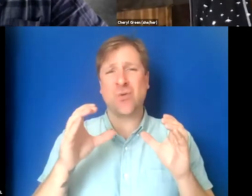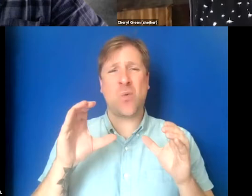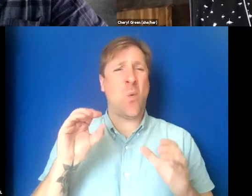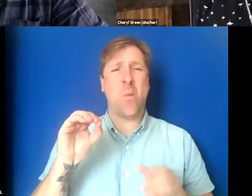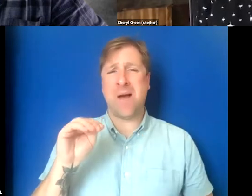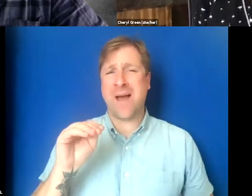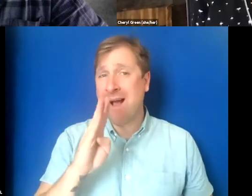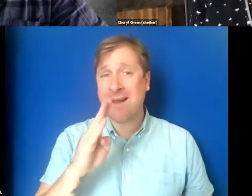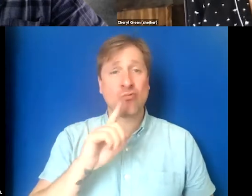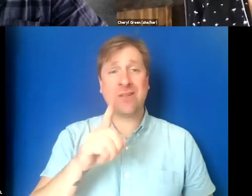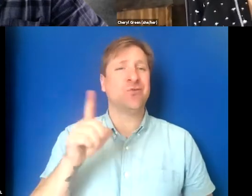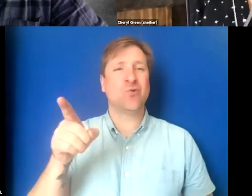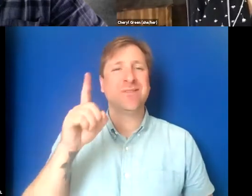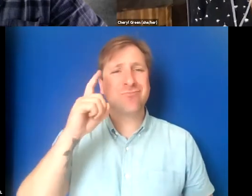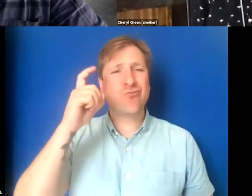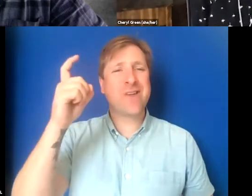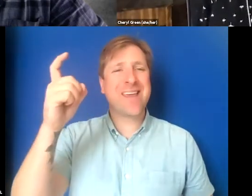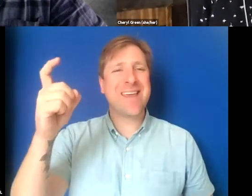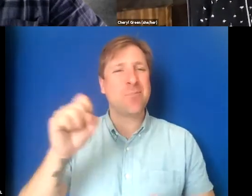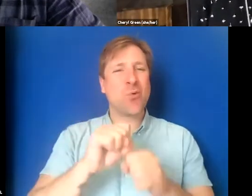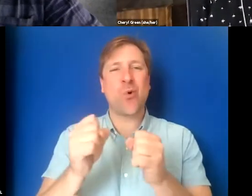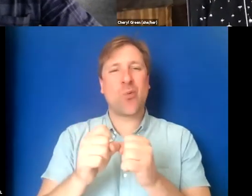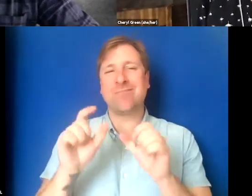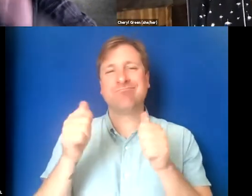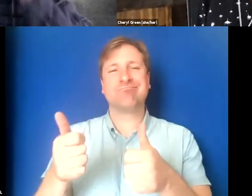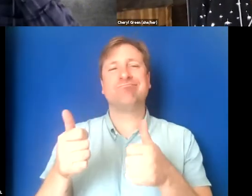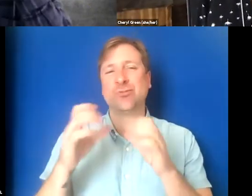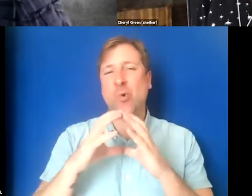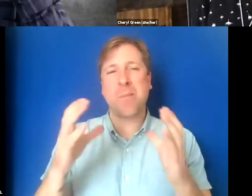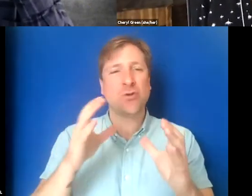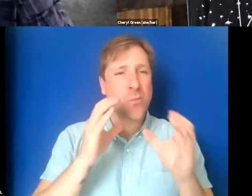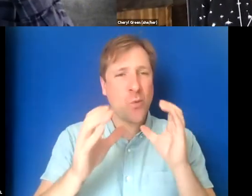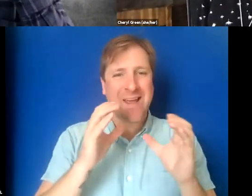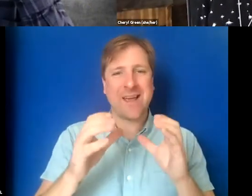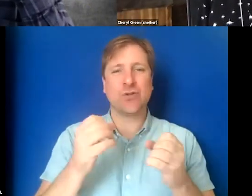She was just a dream to work with. So much communication, so many questions.